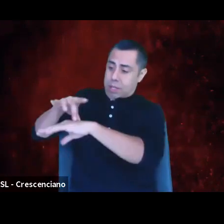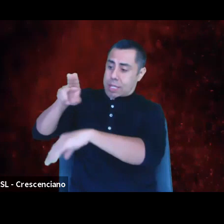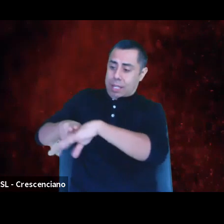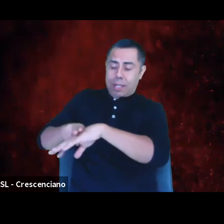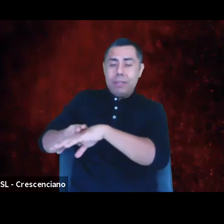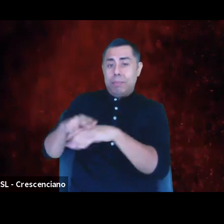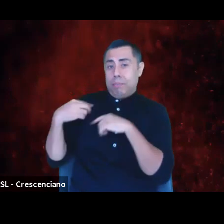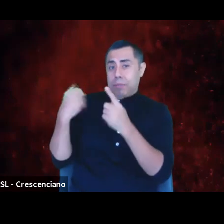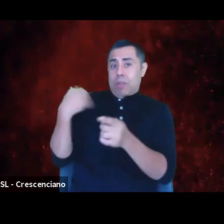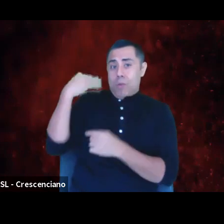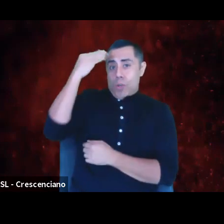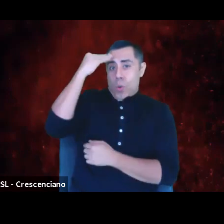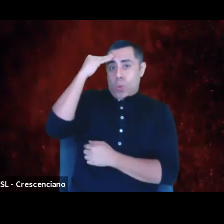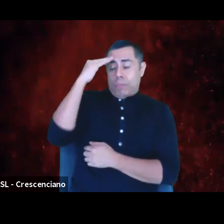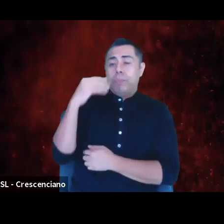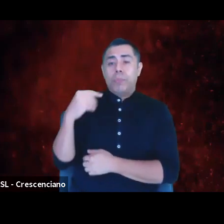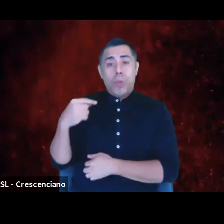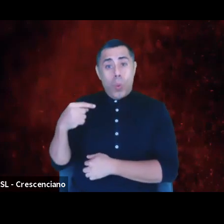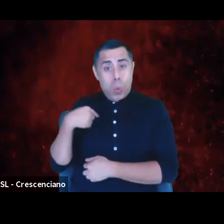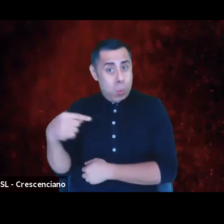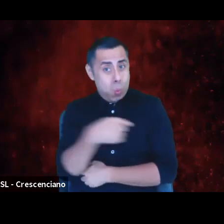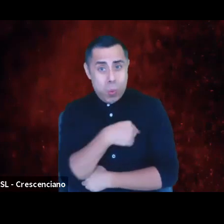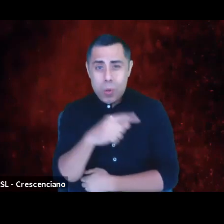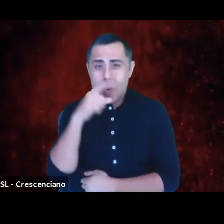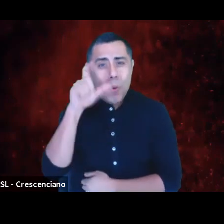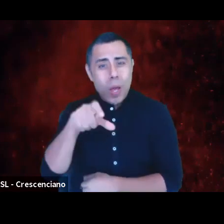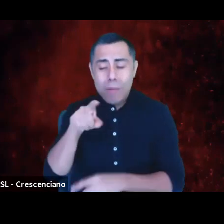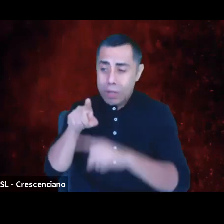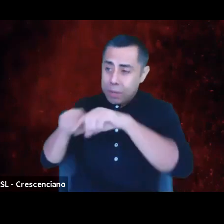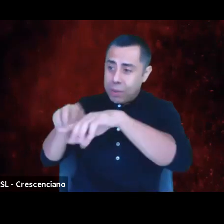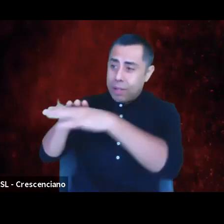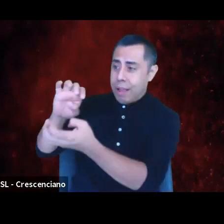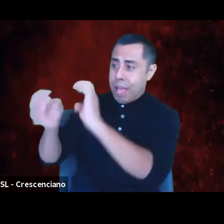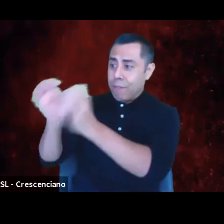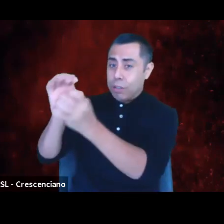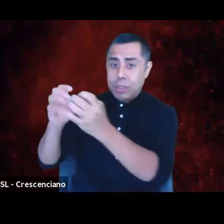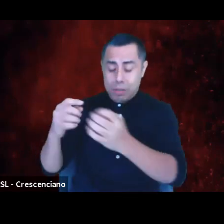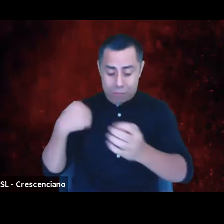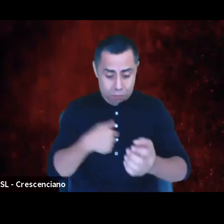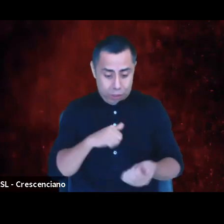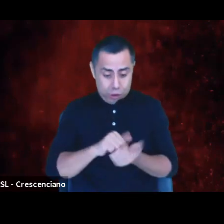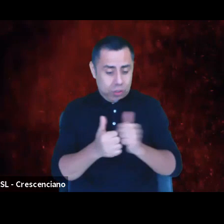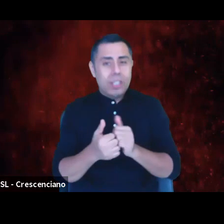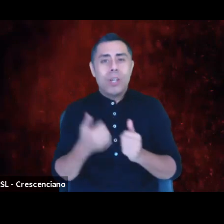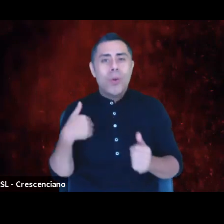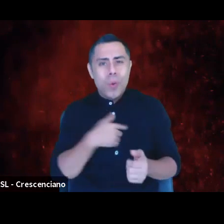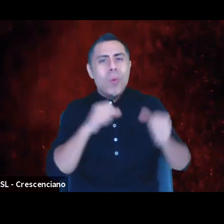is that we don't have to wait for evolution to change us. We can opt into the necessary change.